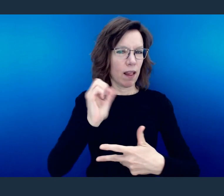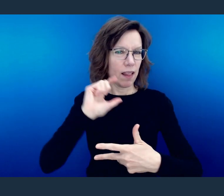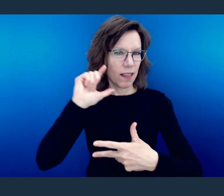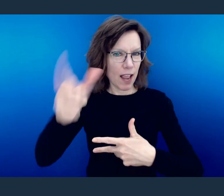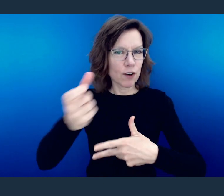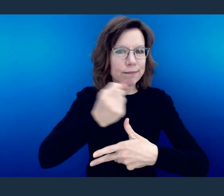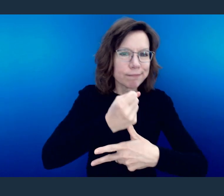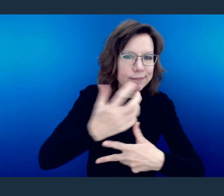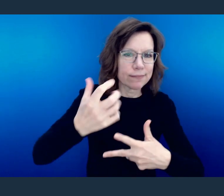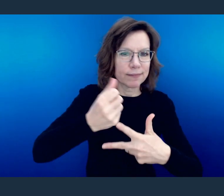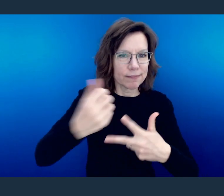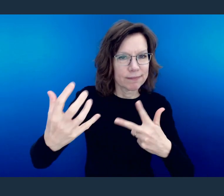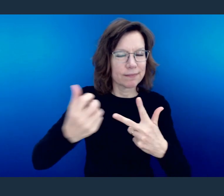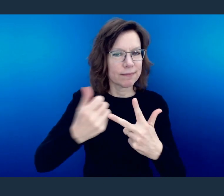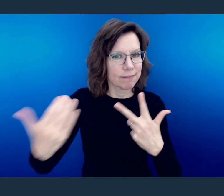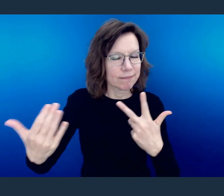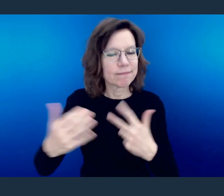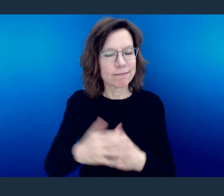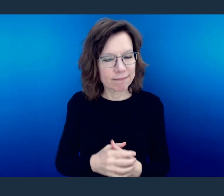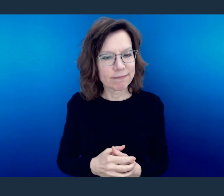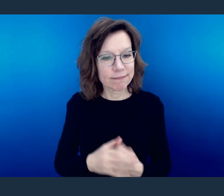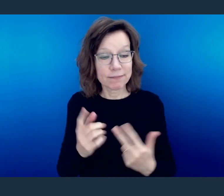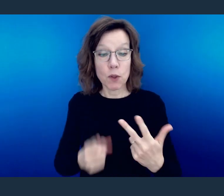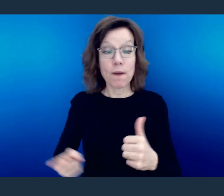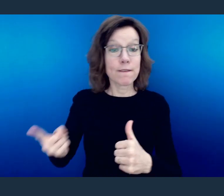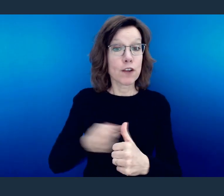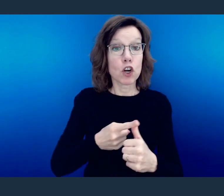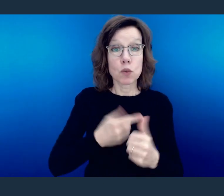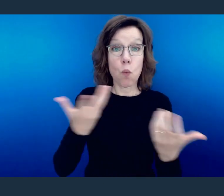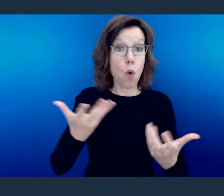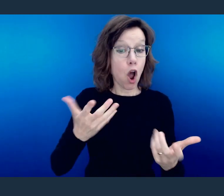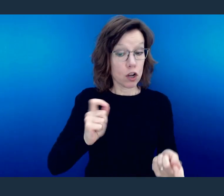And that's, one, that we are to have transformed minds.